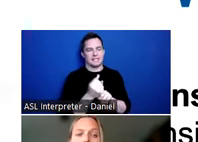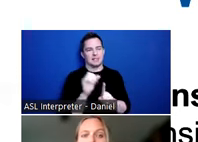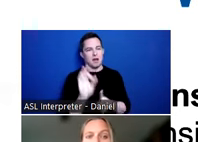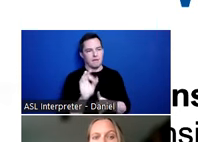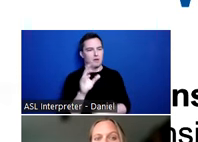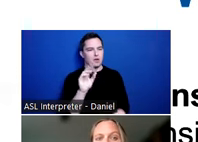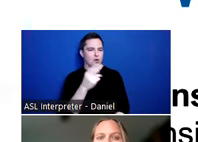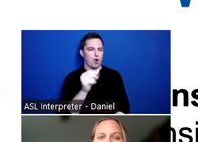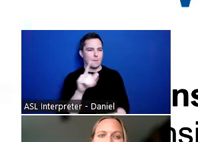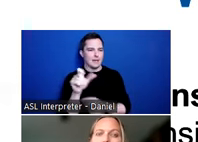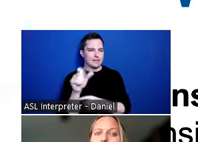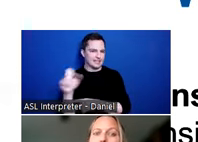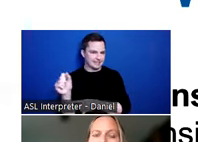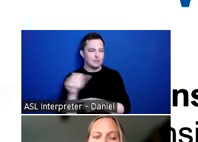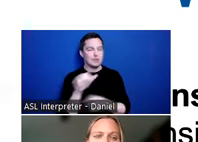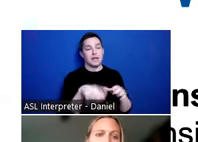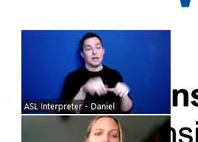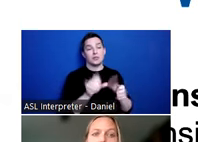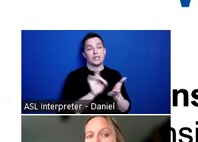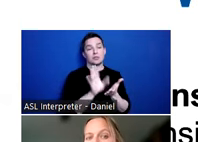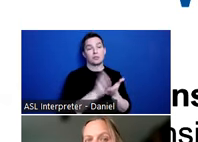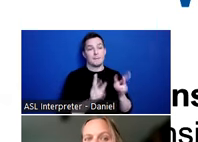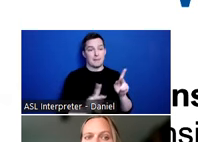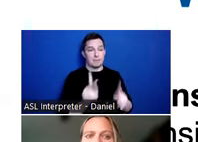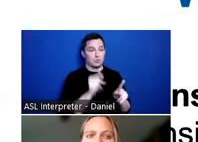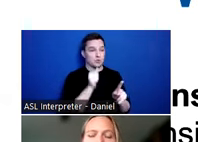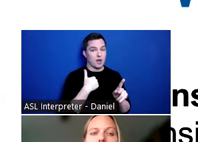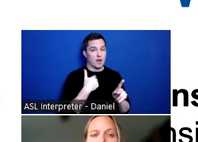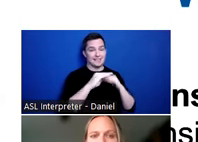Unfortunately, that means that it can exclude some folks who do not have stable housing from